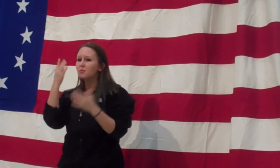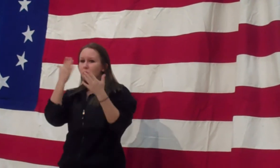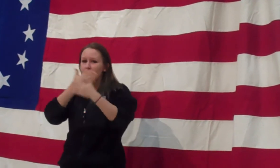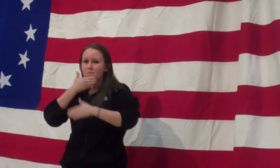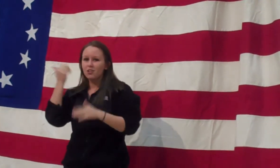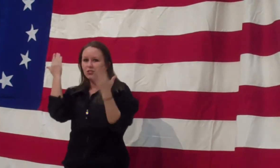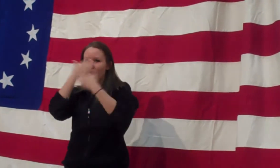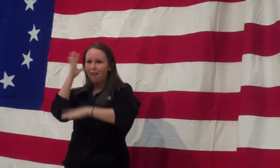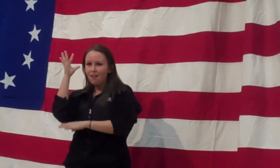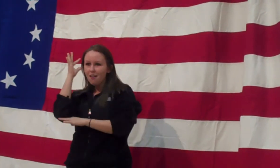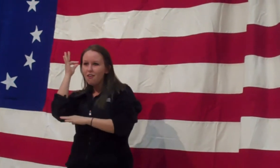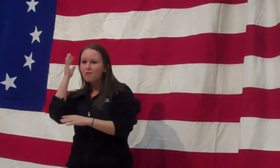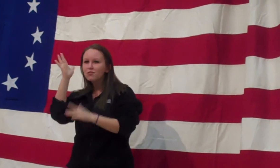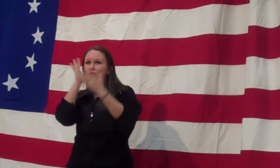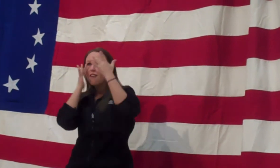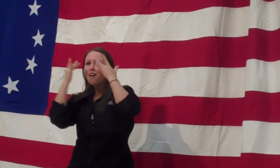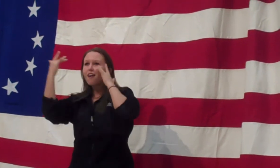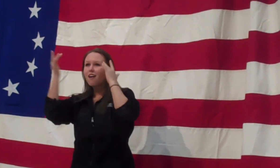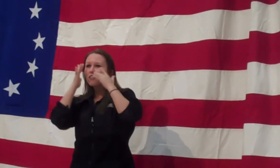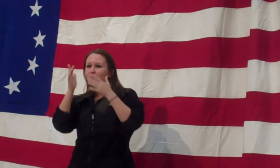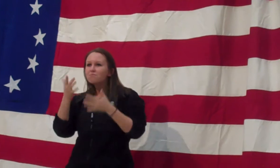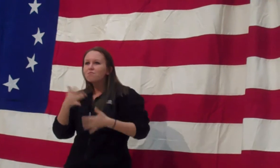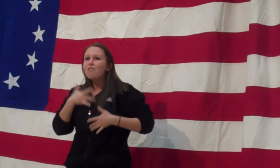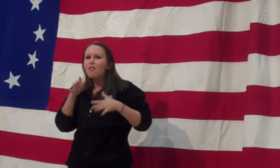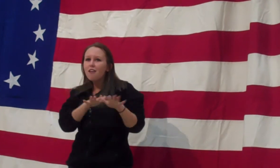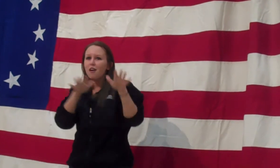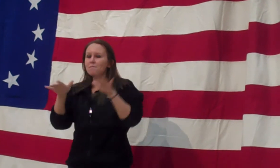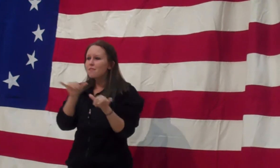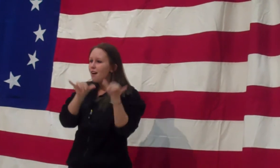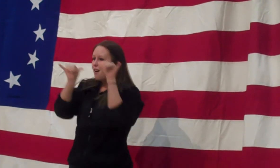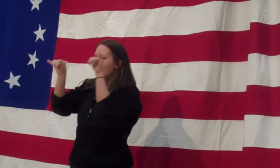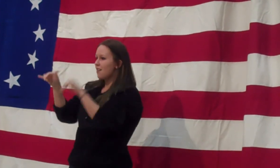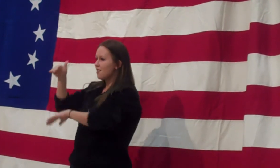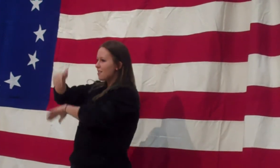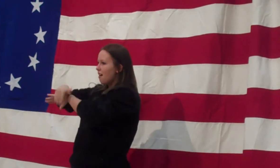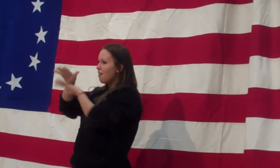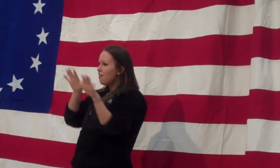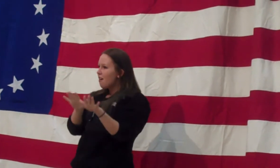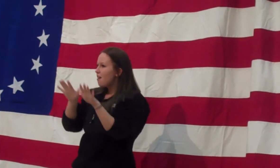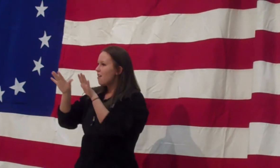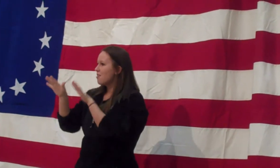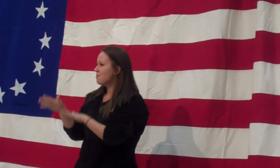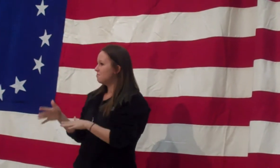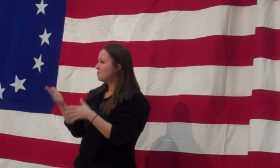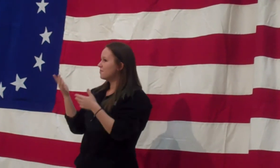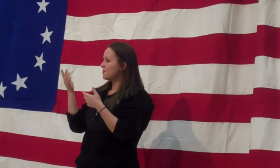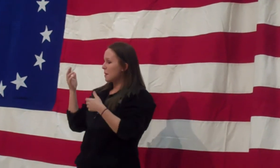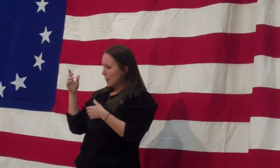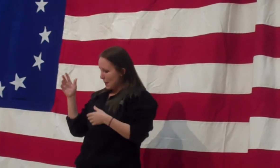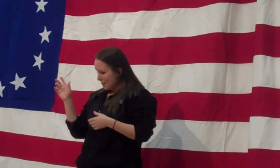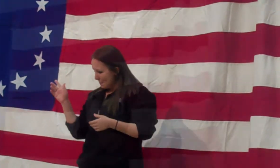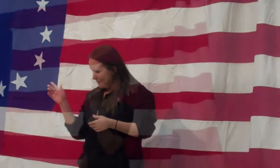And all that's best of dark and bright Meet in her aspect and in her eyes: Thus mellowed to that tender light Which heaven to gaudy day denies.